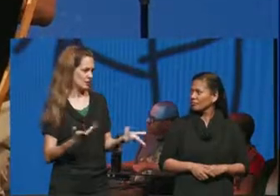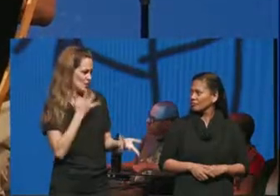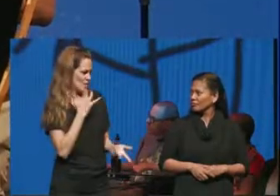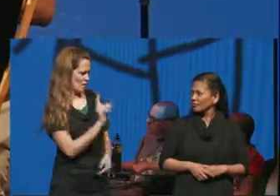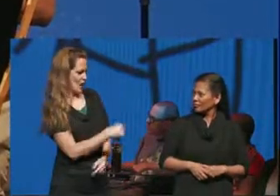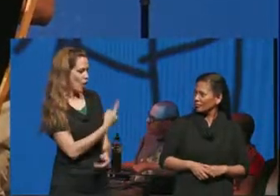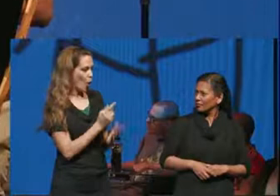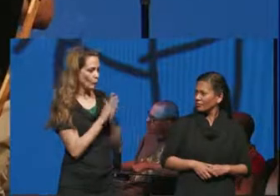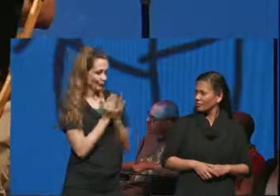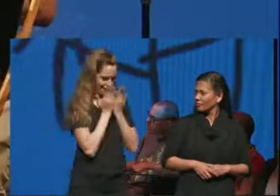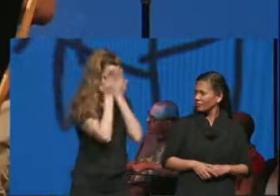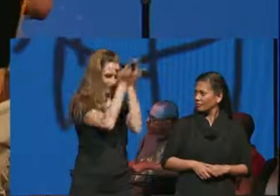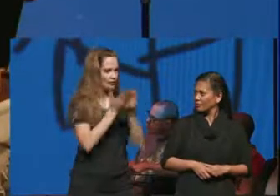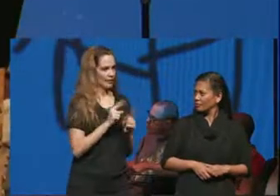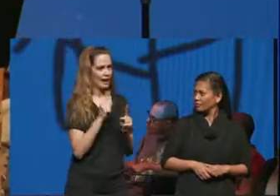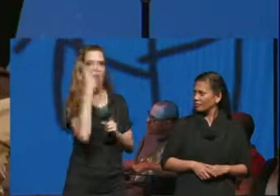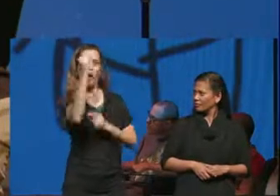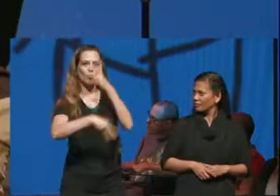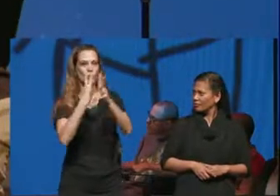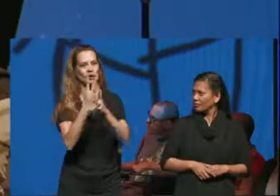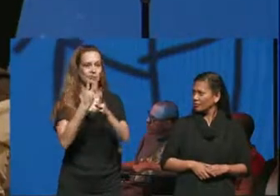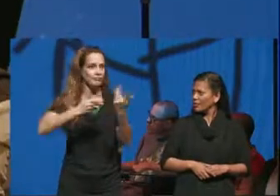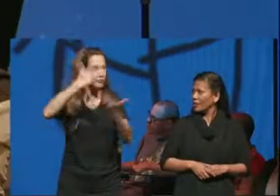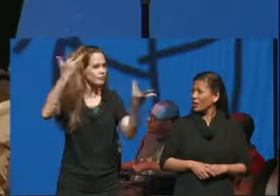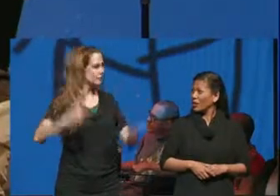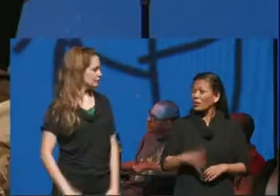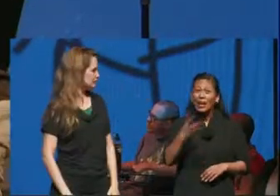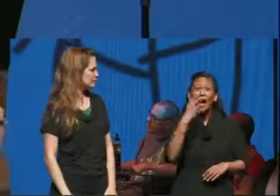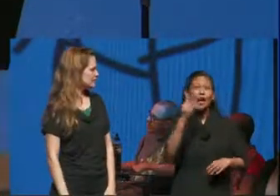book than out there in the real world it's not easy being out there you don't